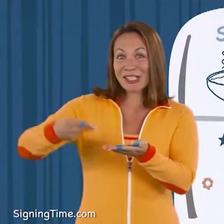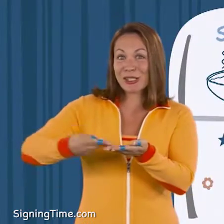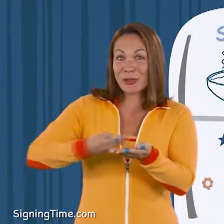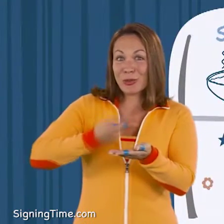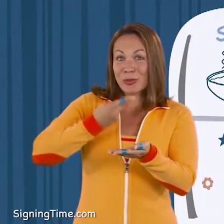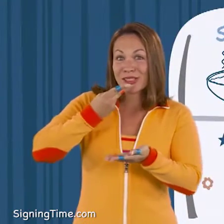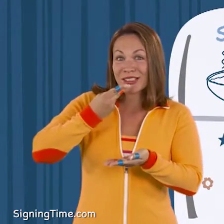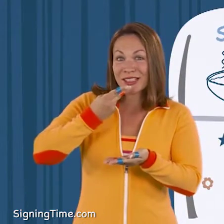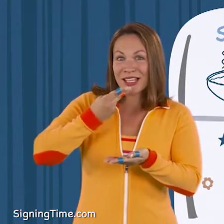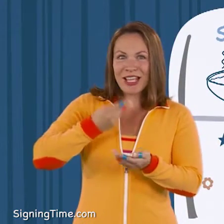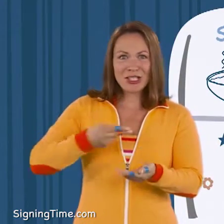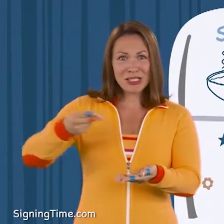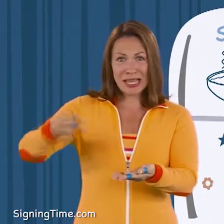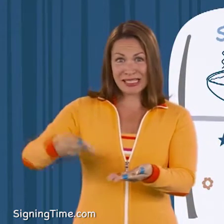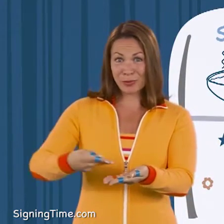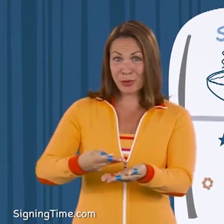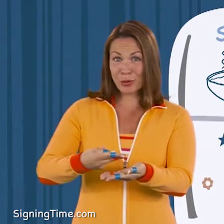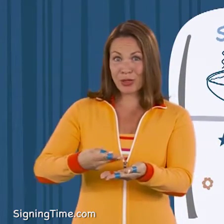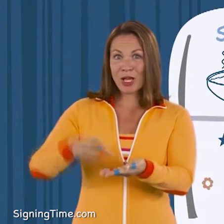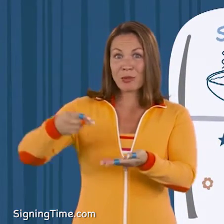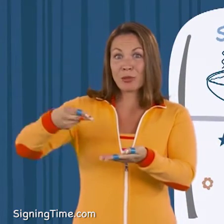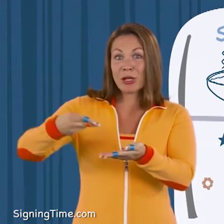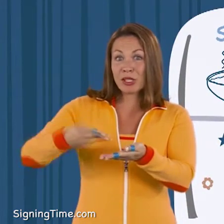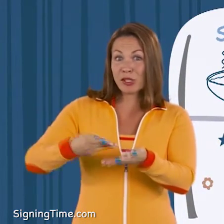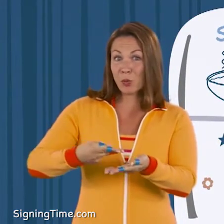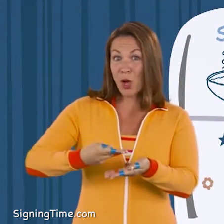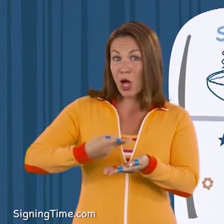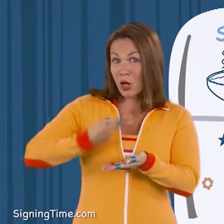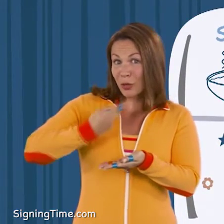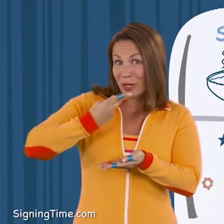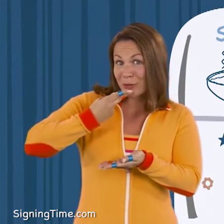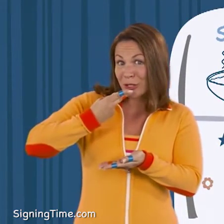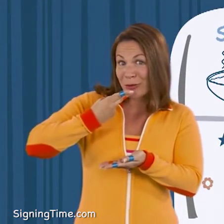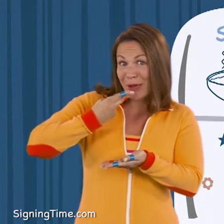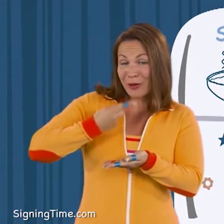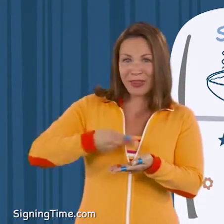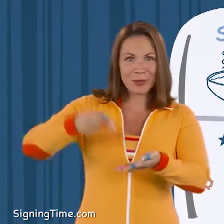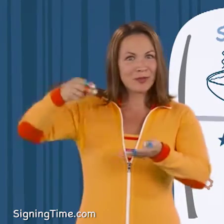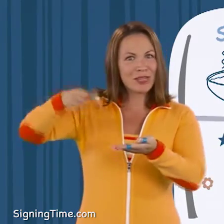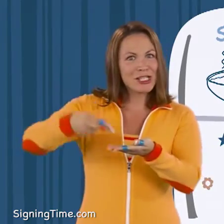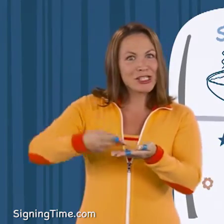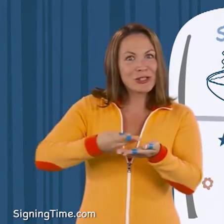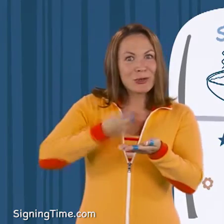Soup! Just like spoon, but bring the soup all the way up to your mouth. Soup!